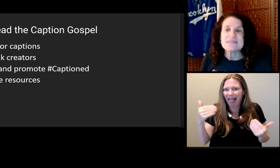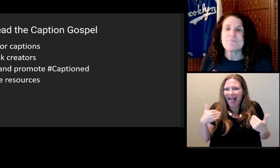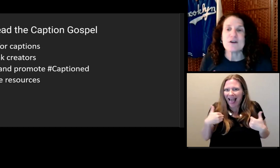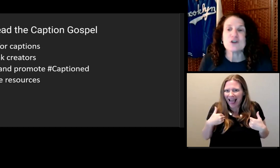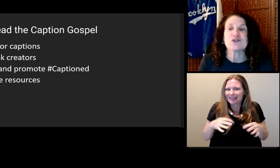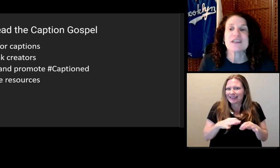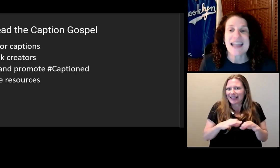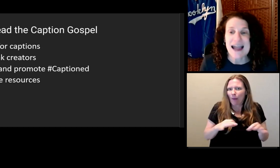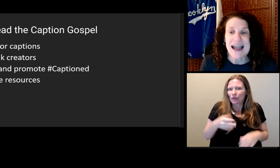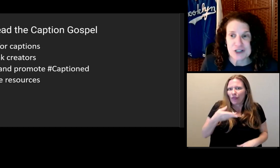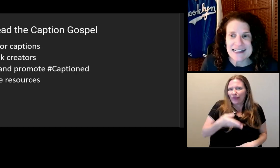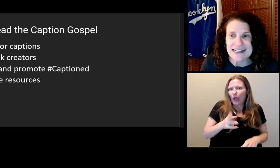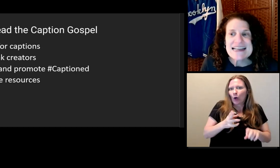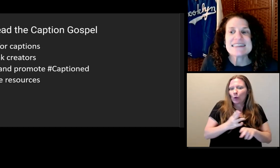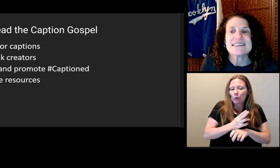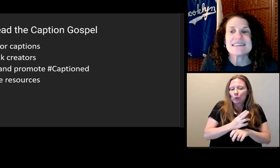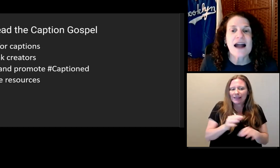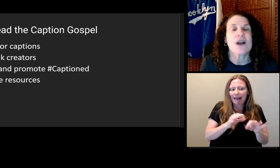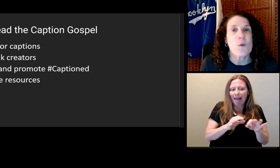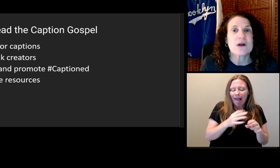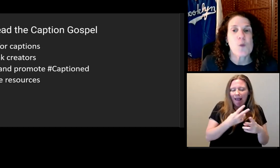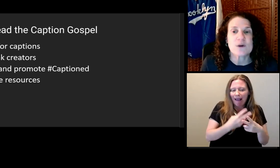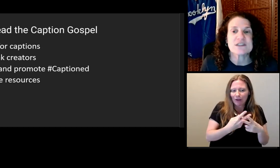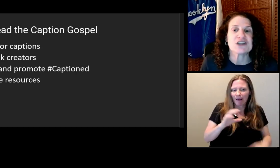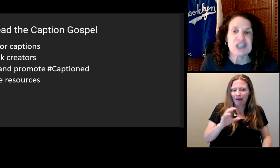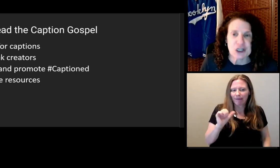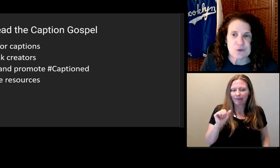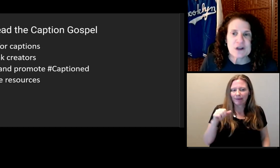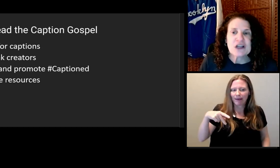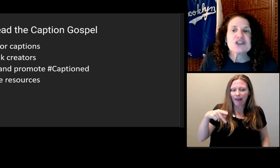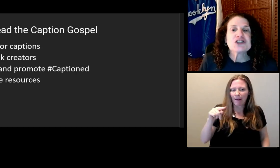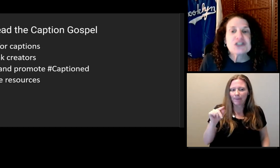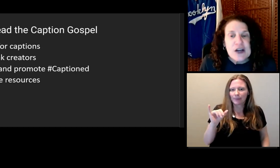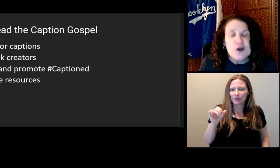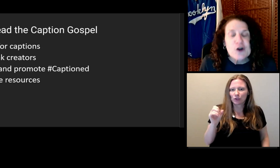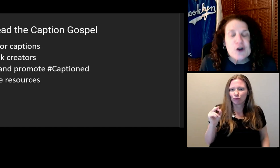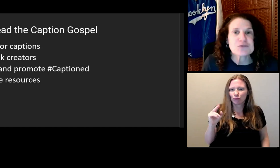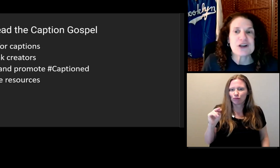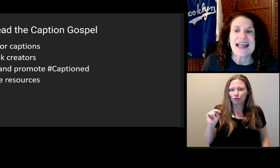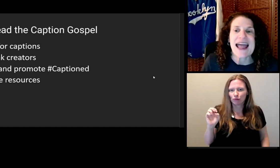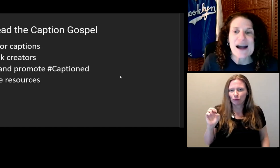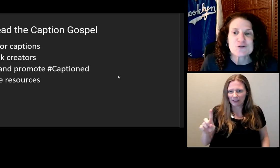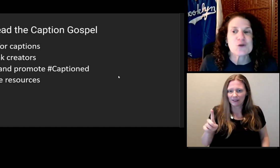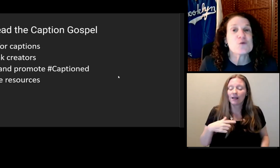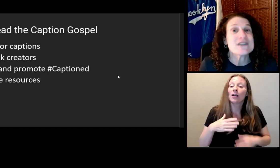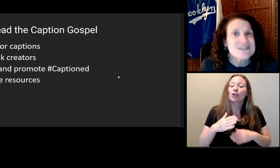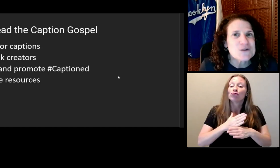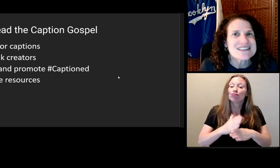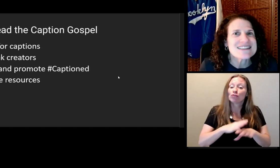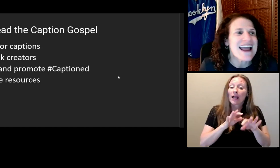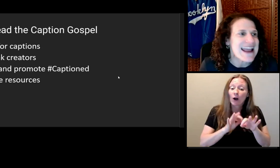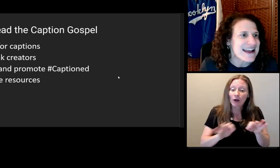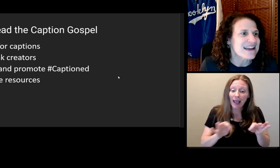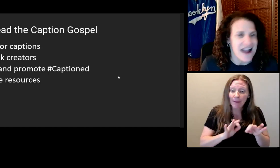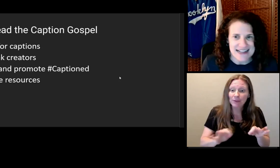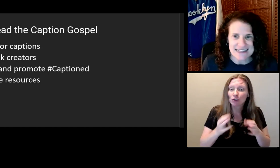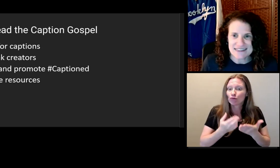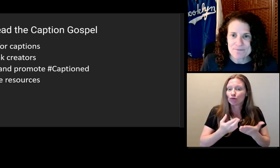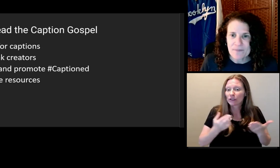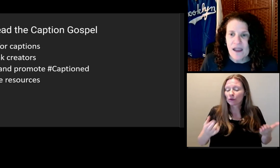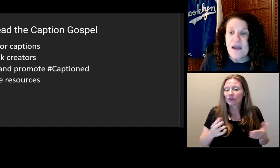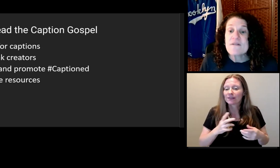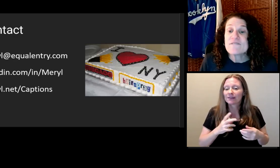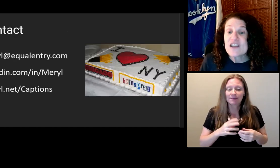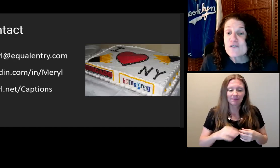One of the biggest barriers to captioning is not knowing what to do.